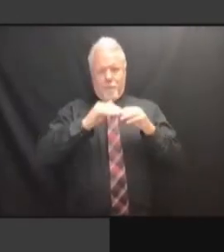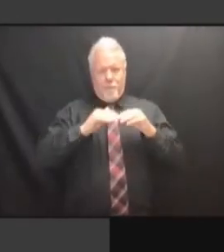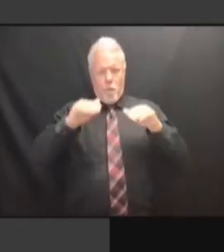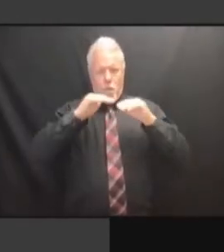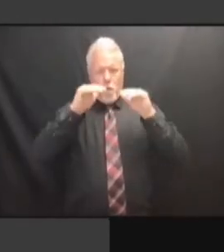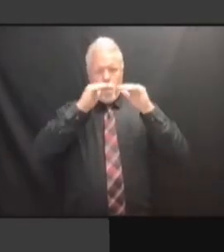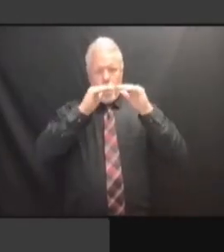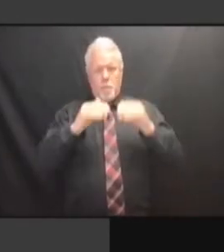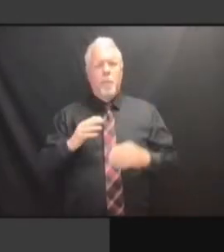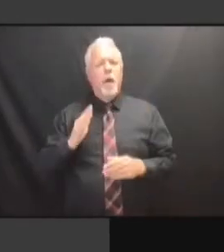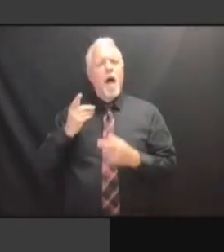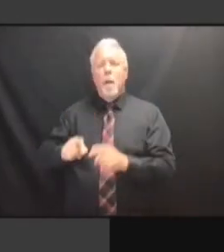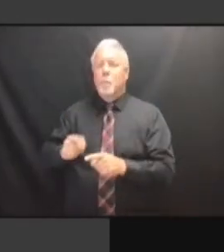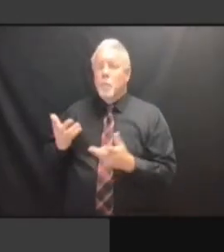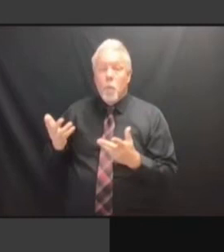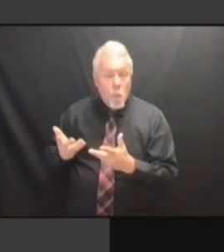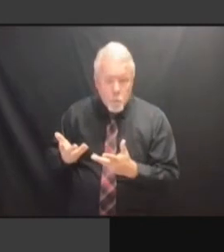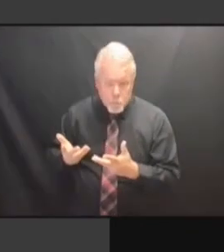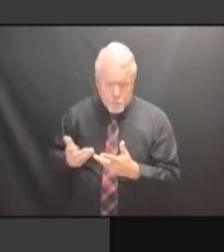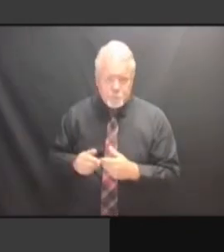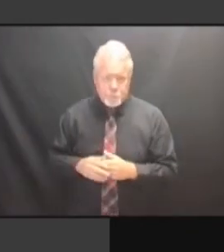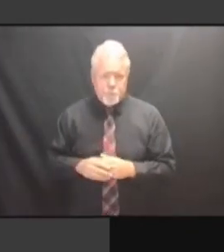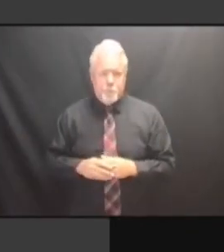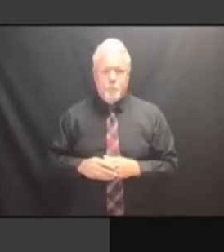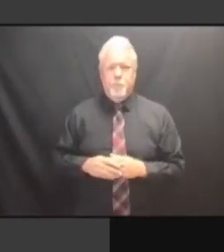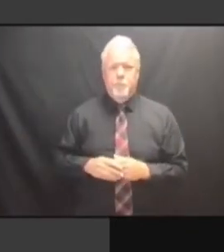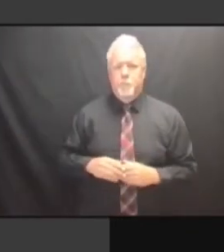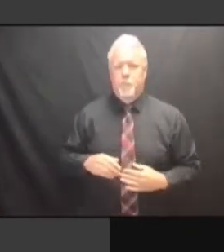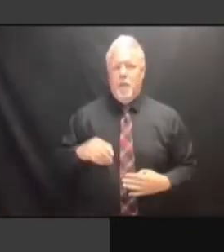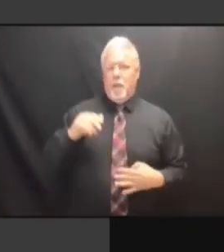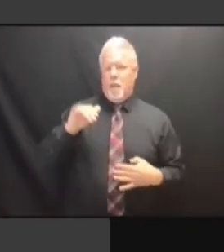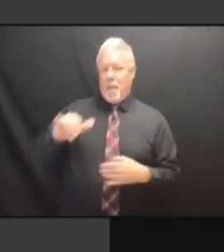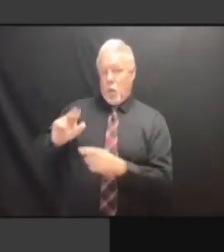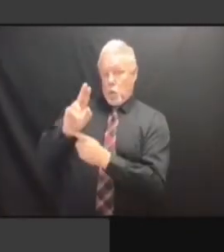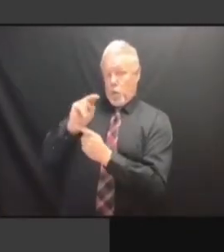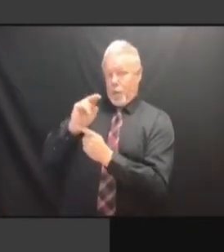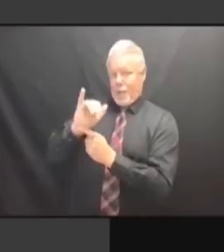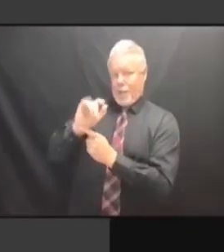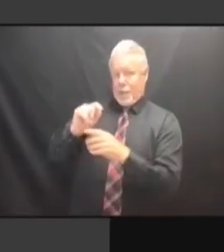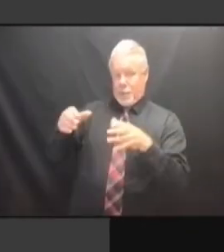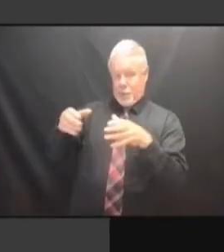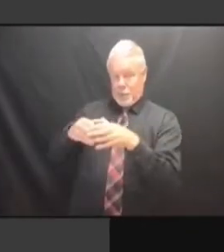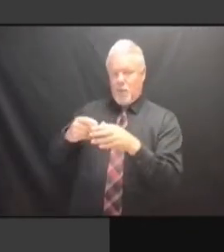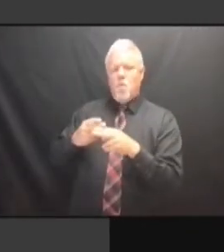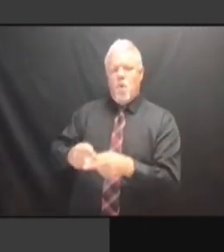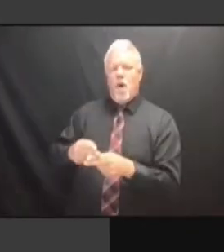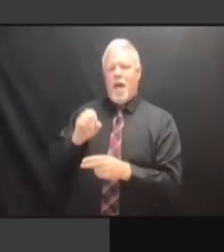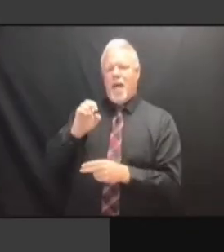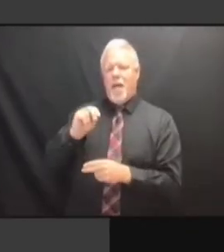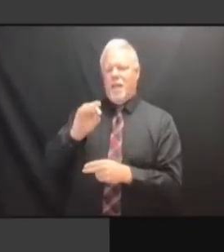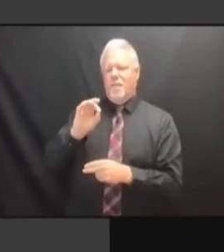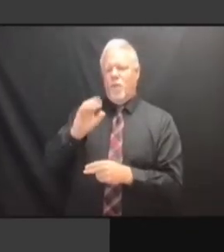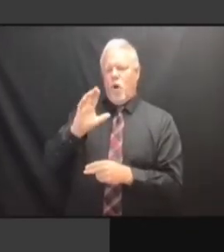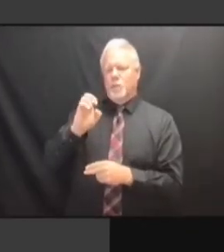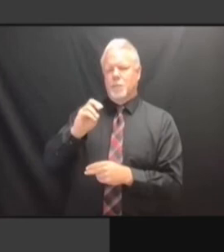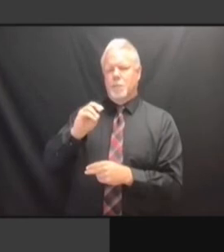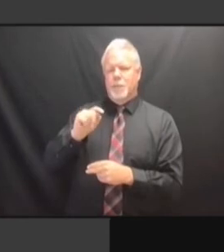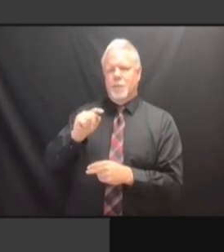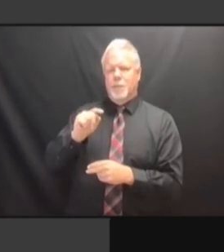TO THE 10th FLOOR. THERE'S TO THE 10th FLOOR. THERE'S MINOR TO THE 10th FLOOR. THERE'S MINOR RENOVATIONS TO THE 10th FLOOR. THERE'S MINOR RENOVATIONS AND THERE'S MINOR RENOVATIONS AND THERE'S MINOR RENOVATIONS AND ELECTRICAL THERE'S MINOR RENOVATIONS AND ELECTRICAL WORK. ELECTRICAL WORK. ELECTRICAL WORK. >> ELECTRICAL WORK. >> DOESN'T ELECTRICAL WORK. >> DOESN'T THAT ELECTRICAL WORK. >> DOESN'T THAT CHANGE ELECTRICAL WORK. >> DOESN'T THAT CHANGE THE ELECTRICAL WORK. >> DOESN'T THAT CHANGE THE ISSUE DOESN'T THAT CHANGE THE ISSUE DOESN'T THAT CHANGE THE ISSUE OF DOESN'T THAT CHANGE THE ISSUE OF VACANCY DOESN'T THAT CHANGE THE ISSUE OF VACANCY NOW, DOESN'T THAT CHANGE THE ISSUE OF VACANCY NOW, IF DOESN'T THAT CHANGE THE ISSUE OF VACANCY NOW, IF YOU DOESN'T THAT CHANGE THE ISSUE OF VACANCY NOW, IF YOU START OF VACANCY NOW, IF YOU START OF VACANCY NOW, IF YOU START YOUR OF VACANCY NOW, IF YOU START YOUR PROGRAM?